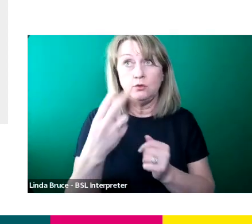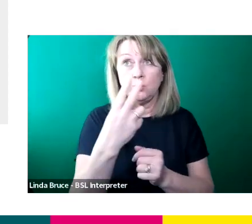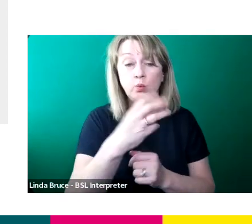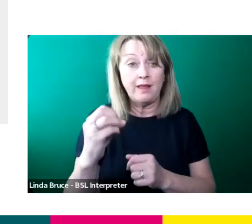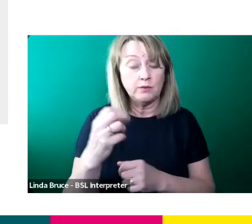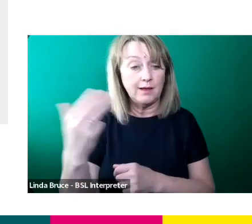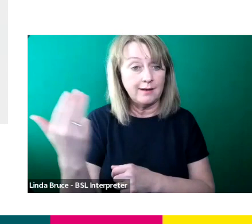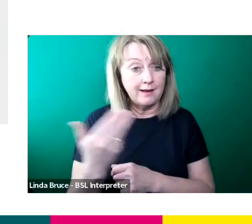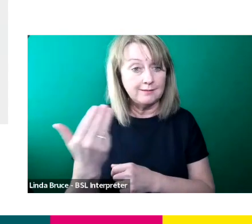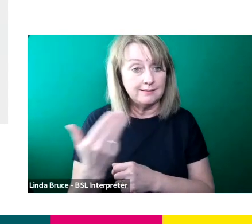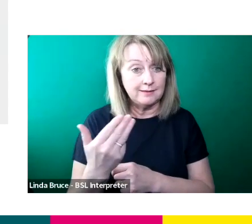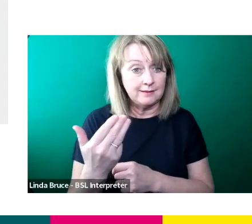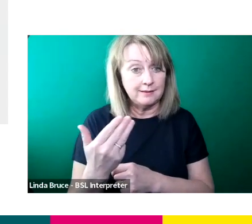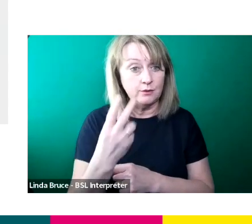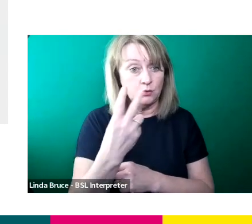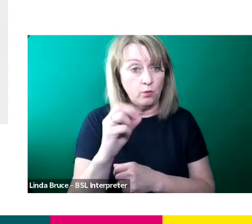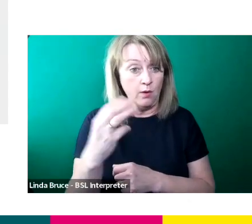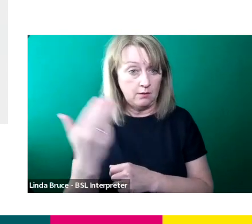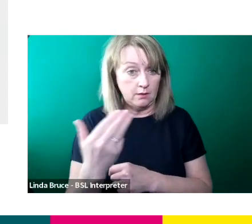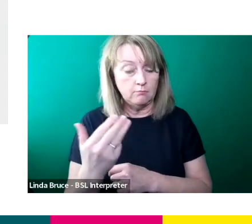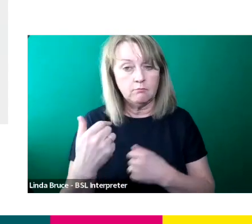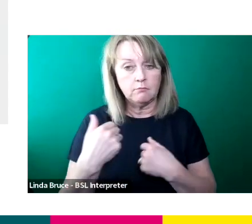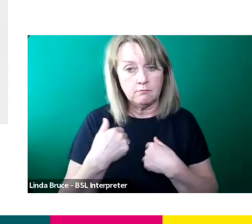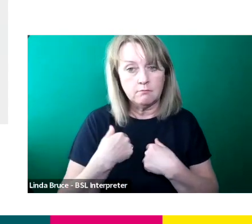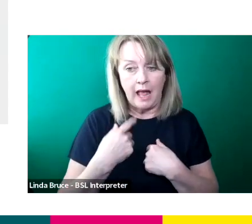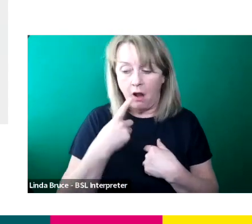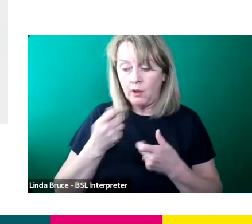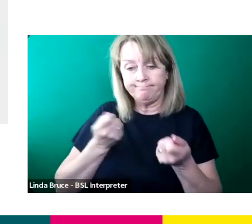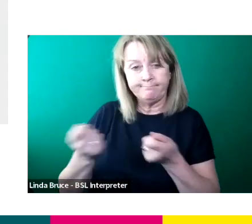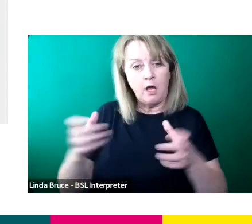I always had an interest, I always crude my own teams, crude my own shows and I always